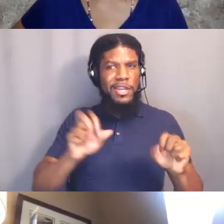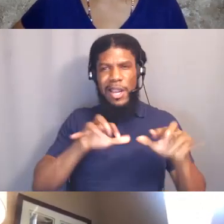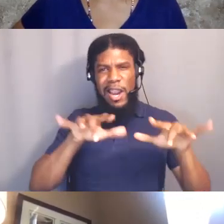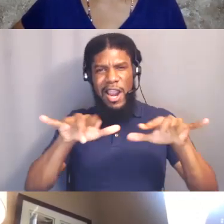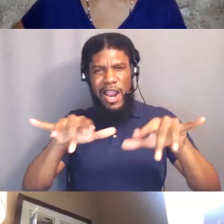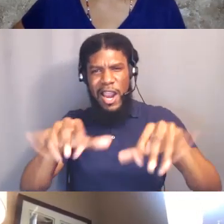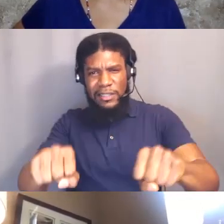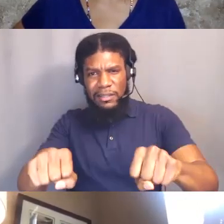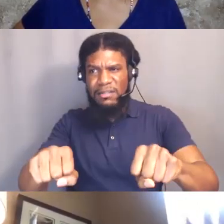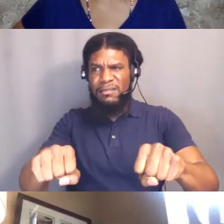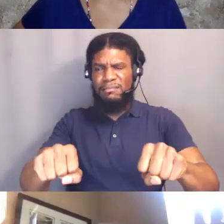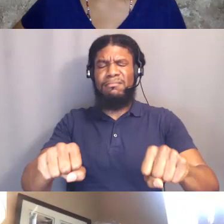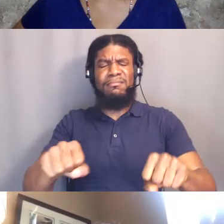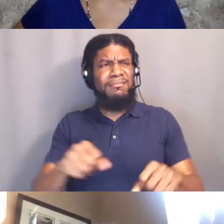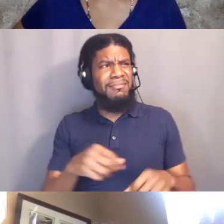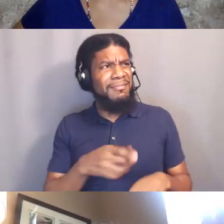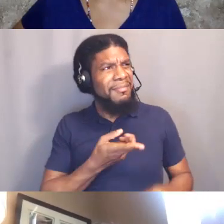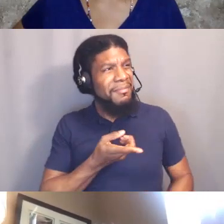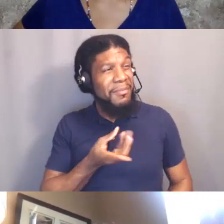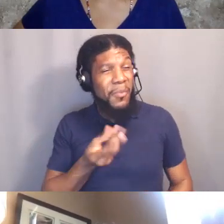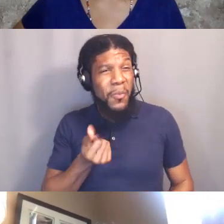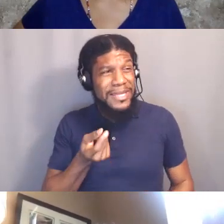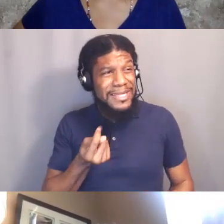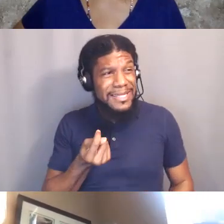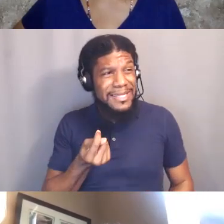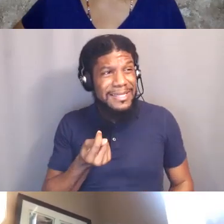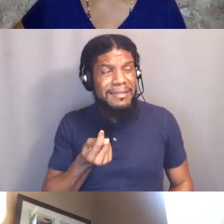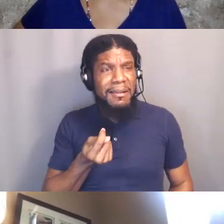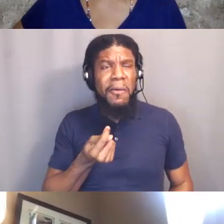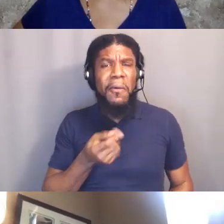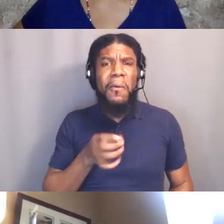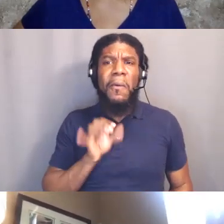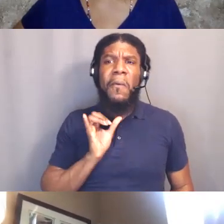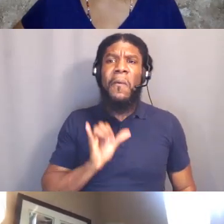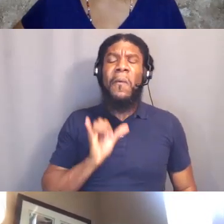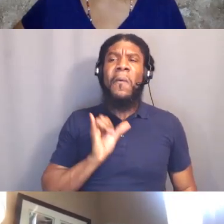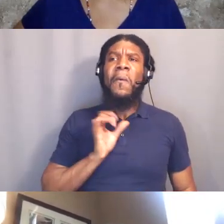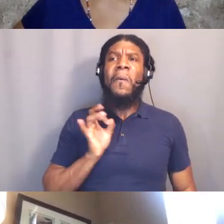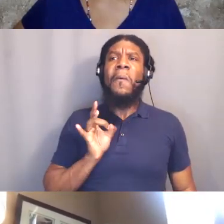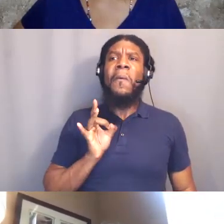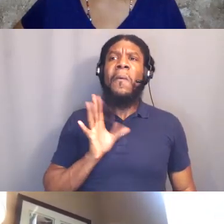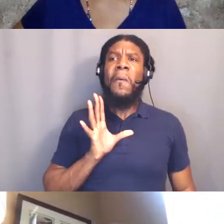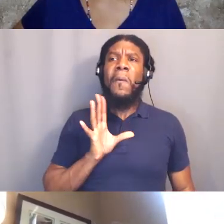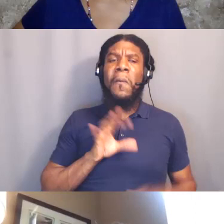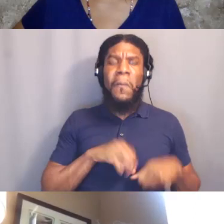[Dot] And it tore my heart up because I thought these are the same people who are not out there doing